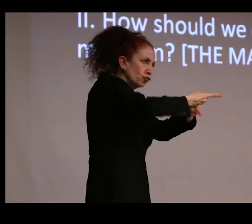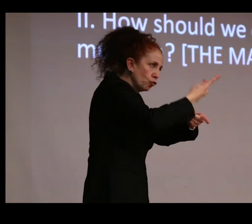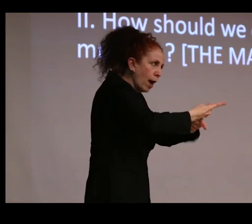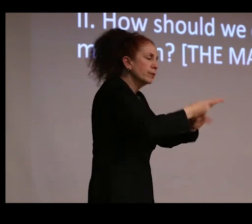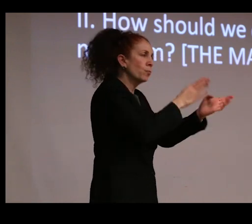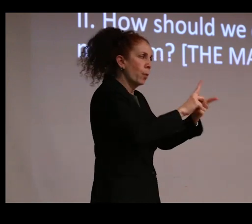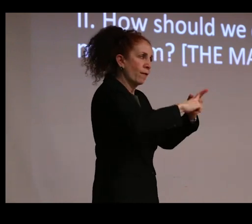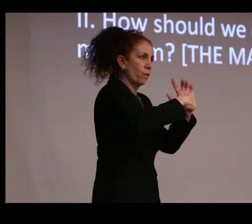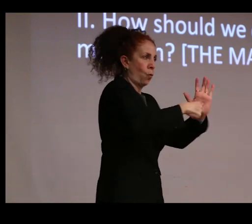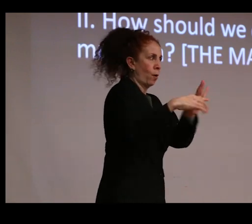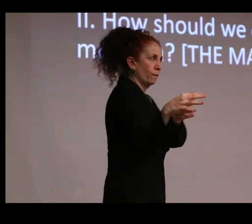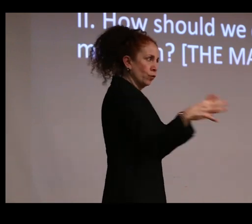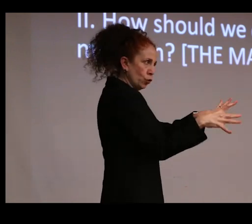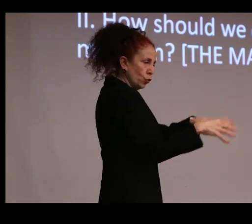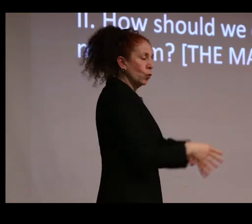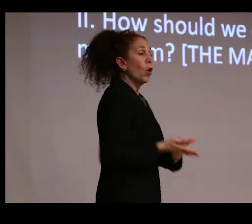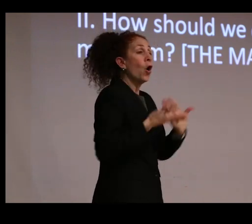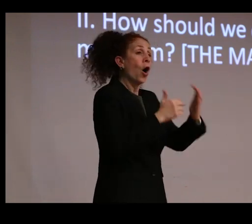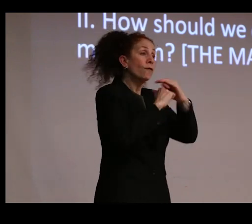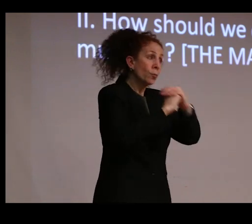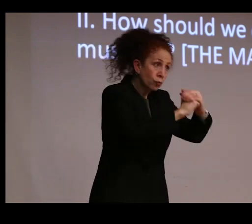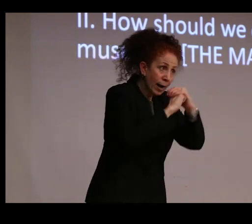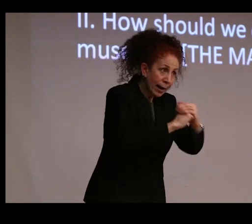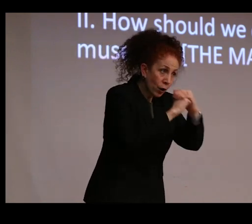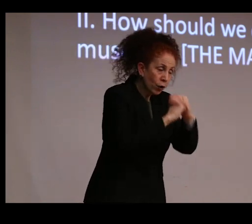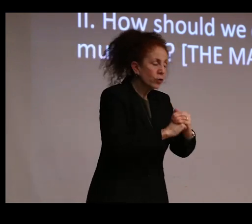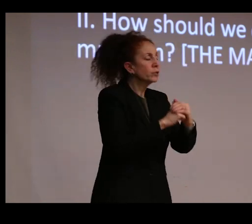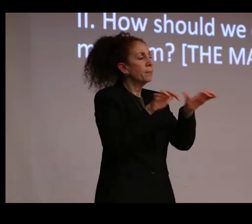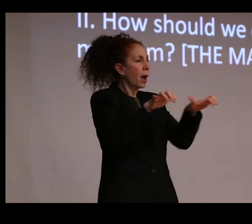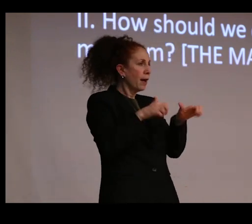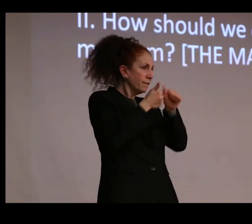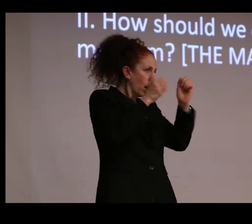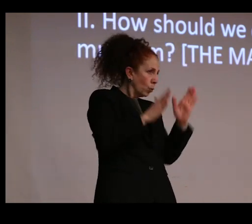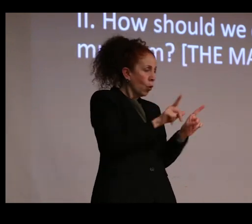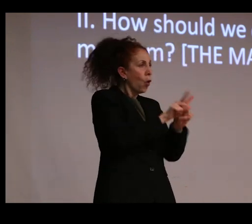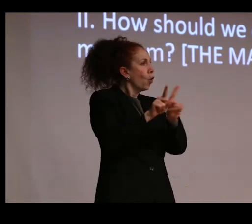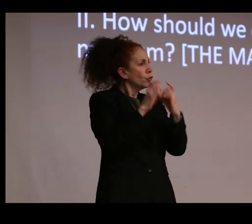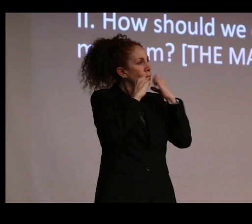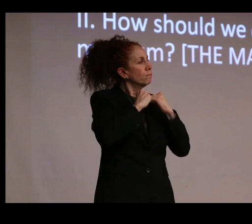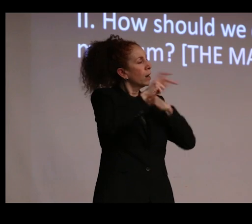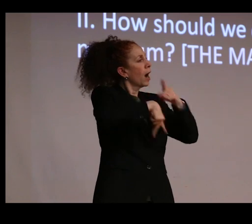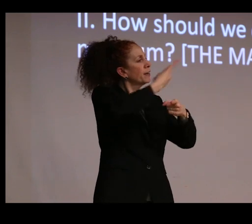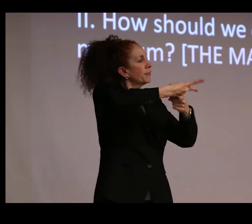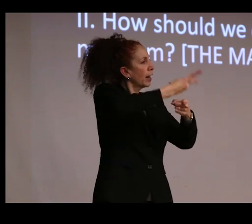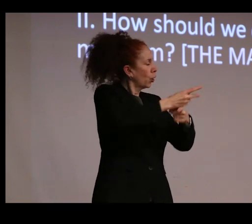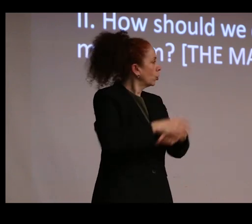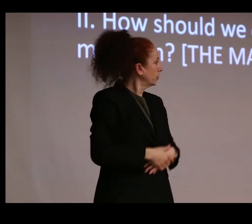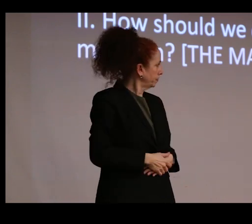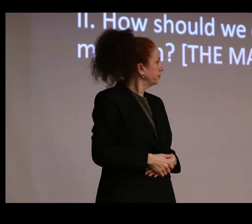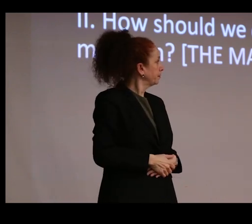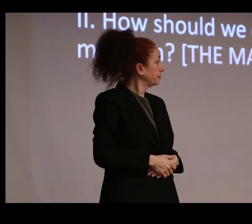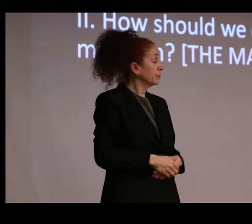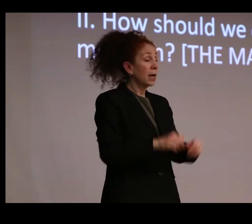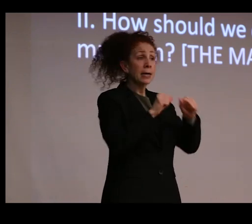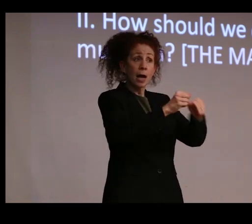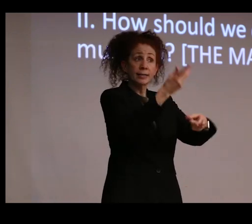And the offering of prayers and viewing by religious devotees is, of course, also a kind of care because constant maintenance is required